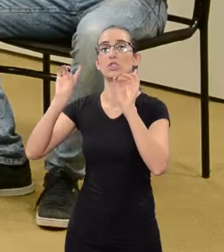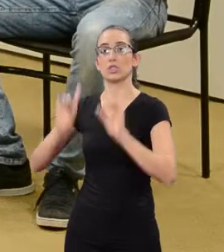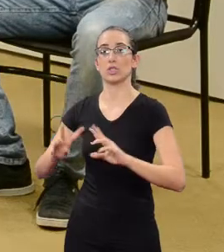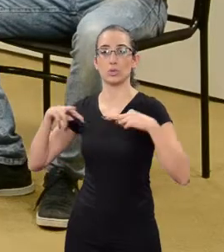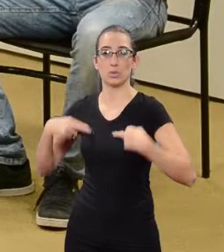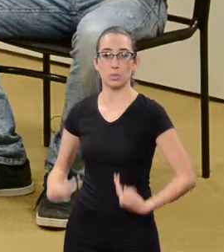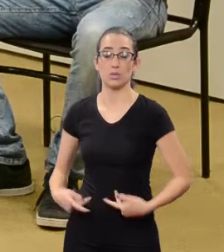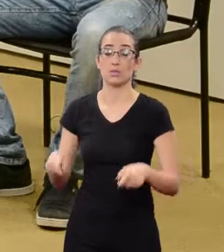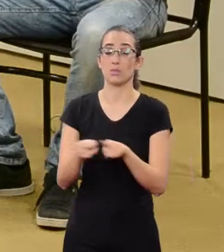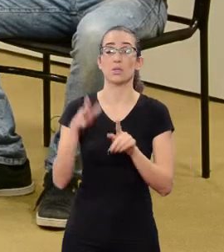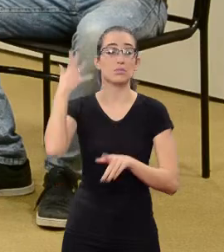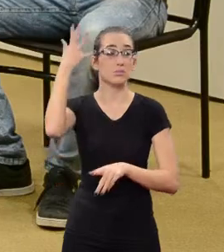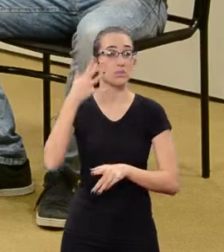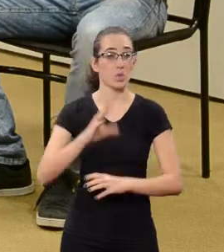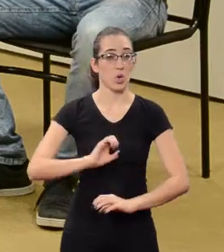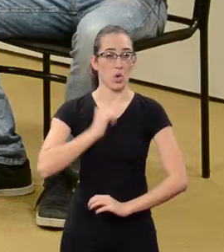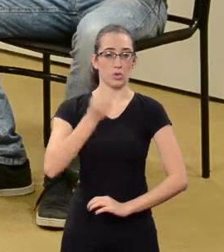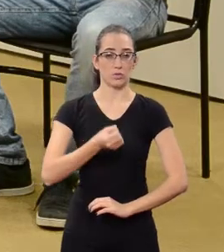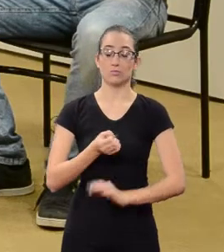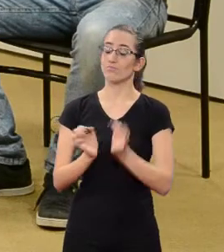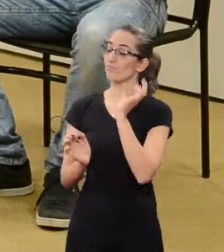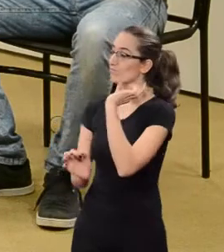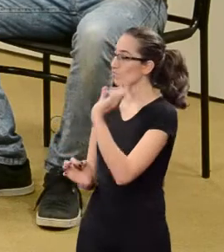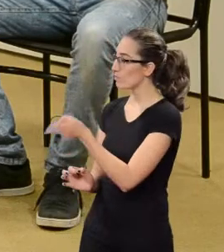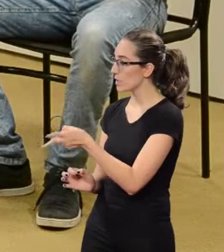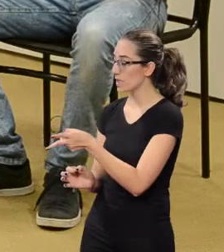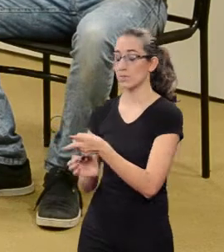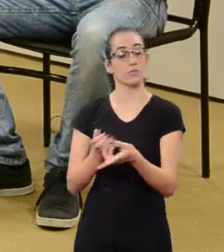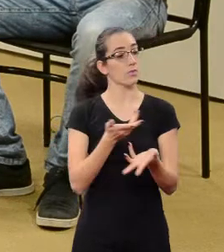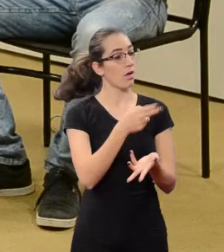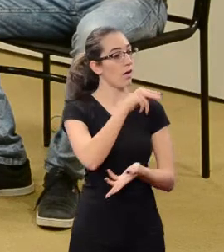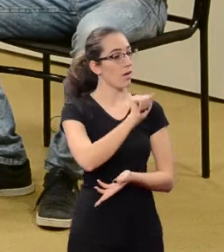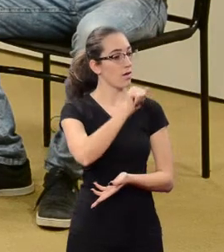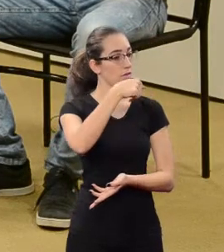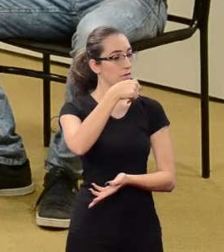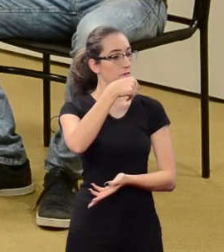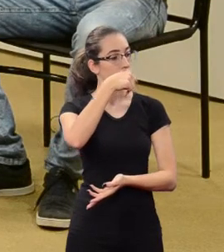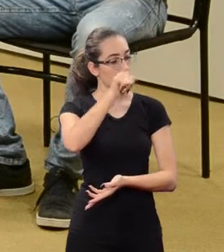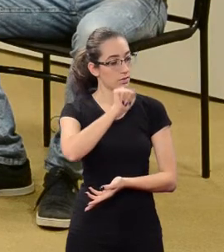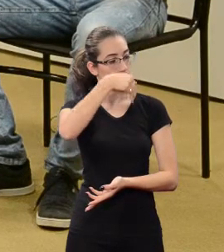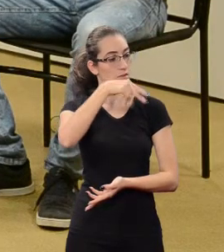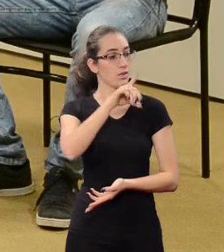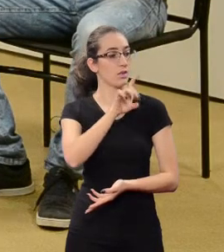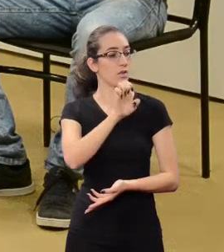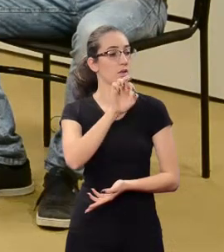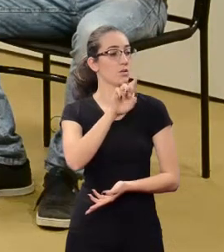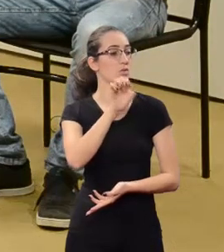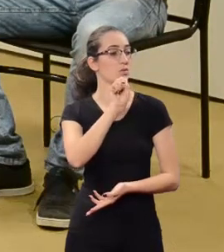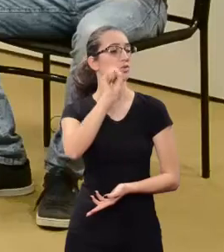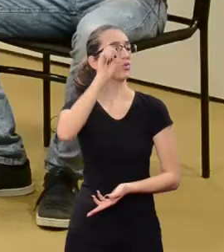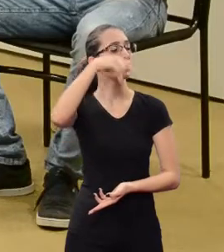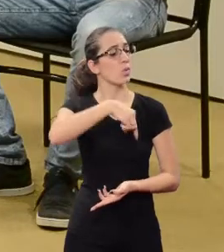This is exactly what I want to talk to Anderson. Tell us about your understanding of Human Rights